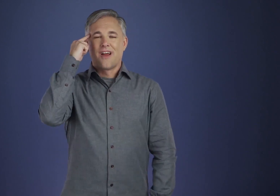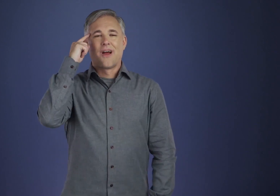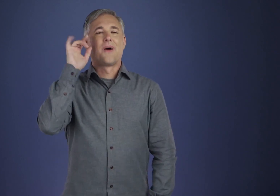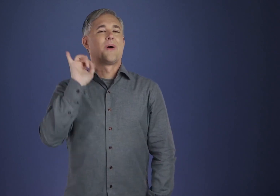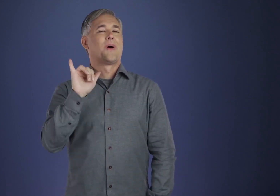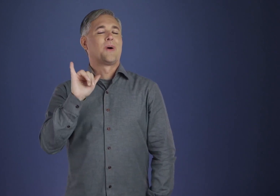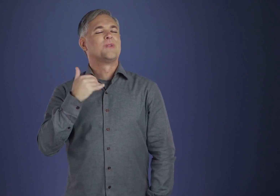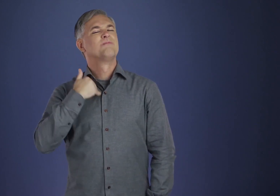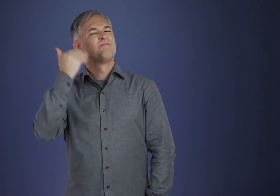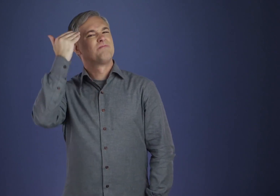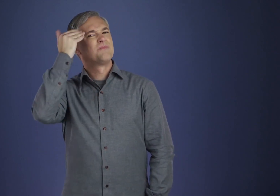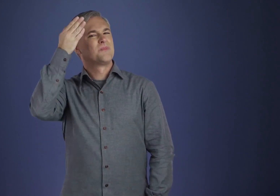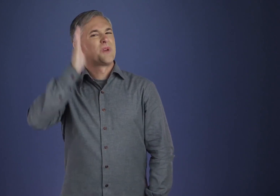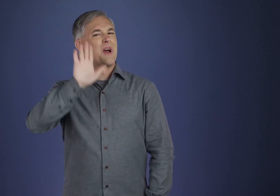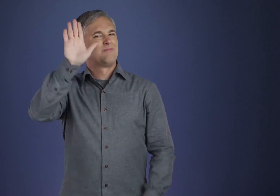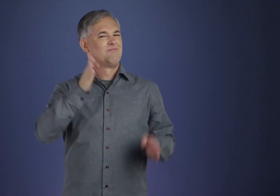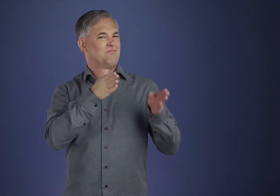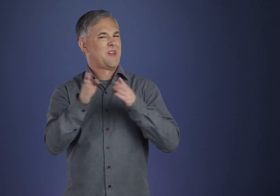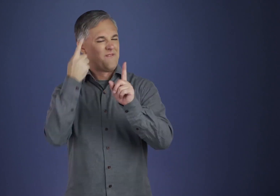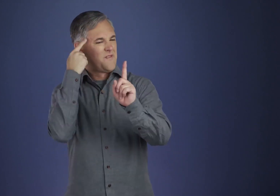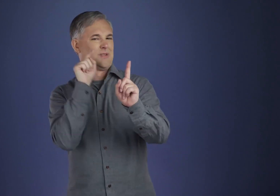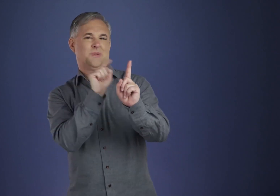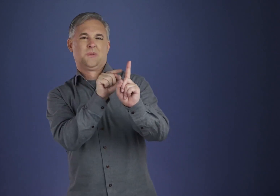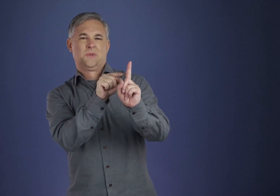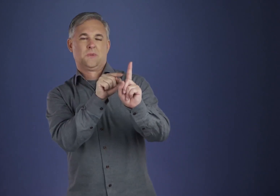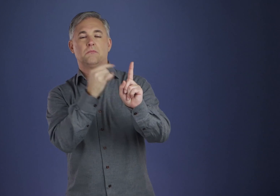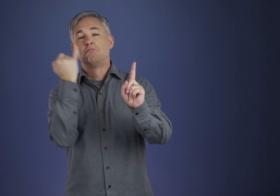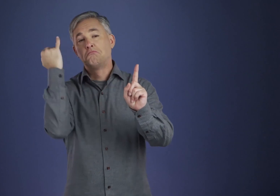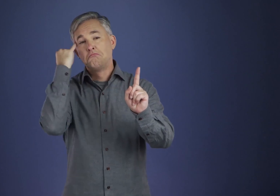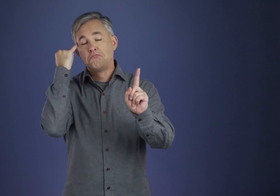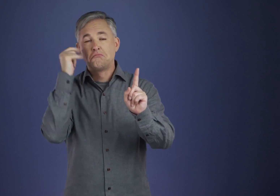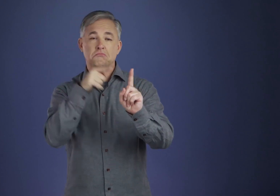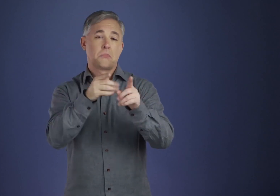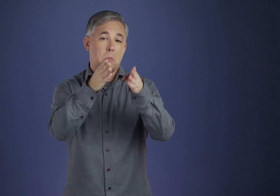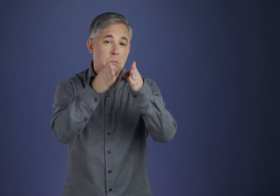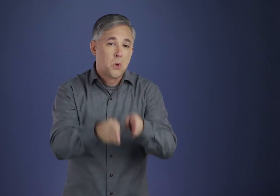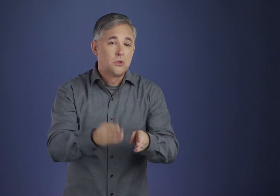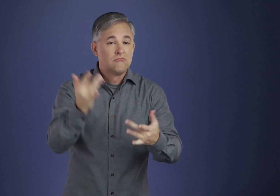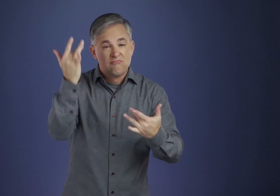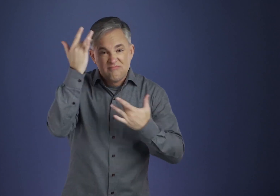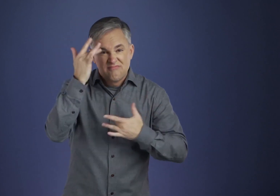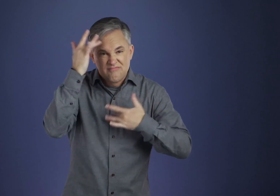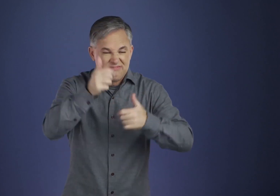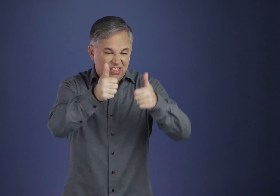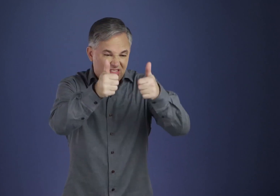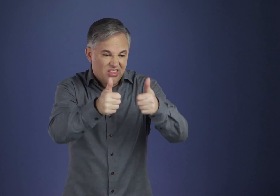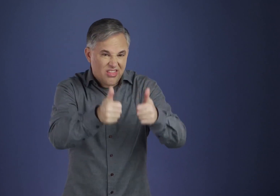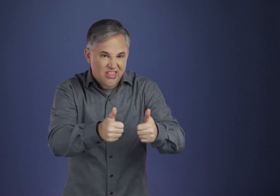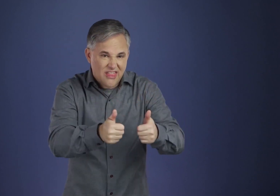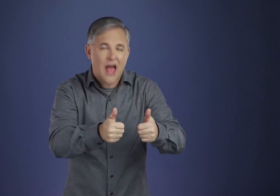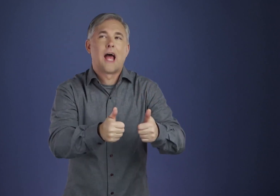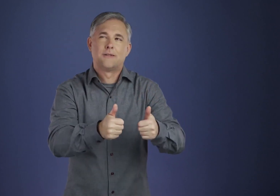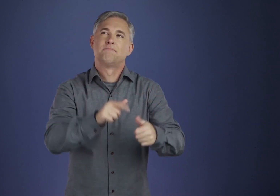or “That one ought to be relieved of his emotional pain,” and we pray for these specific things.